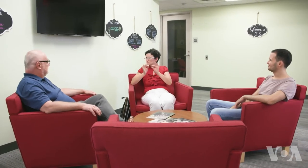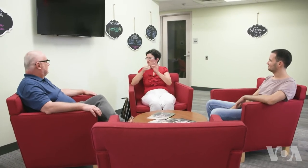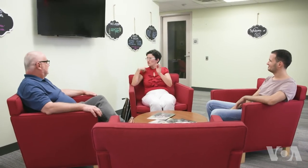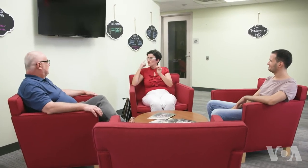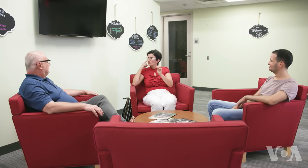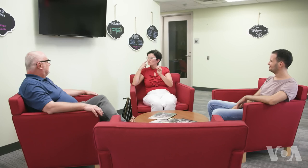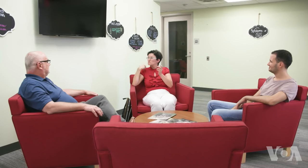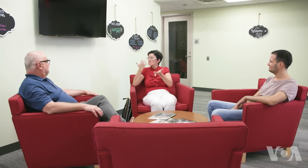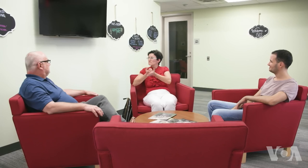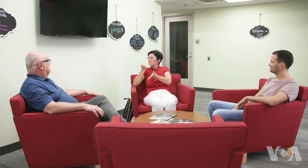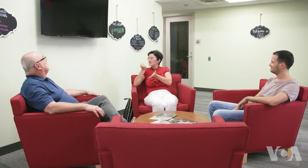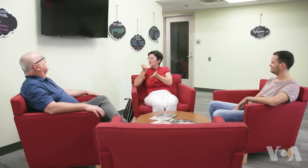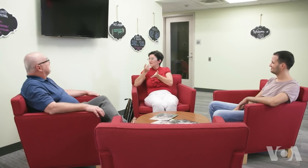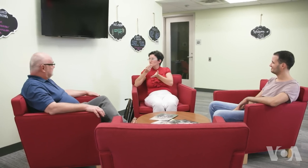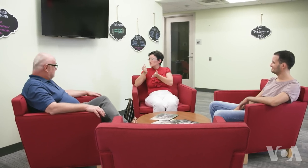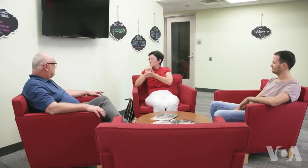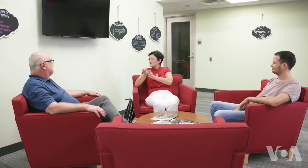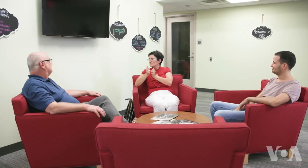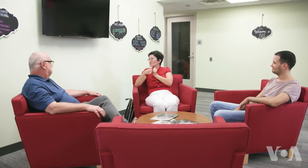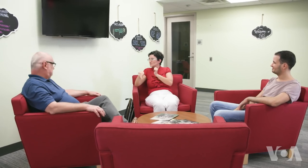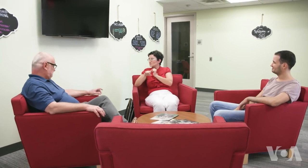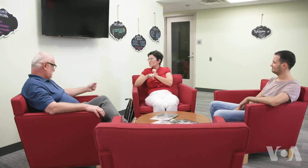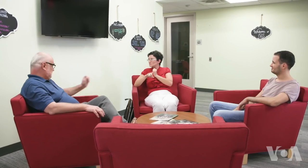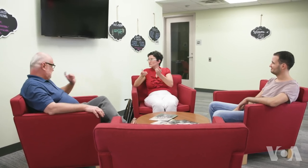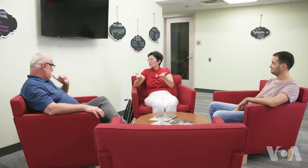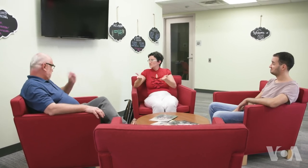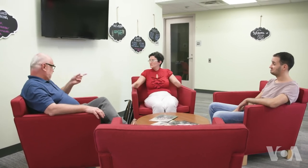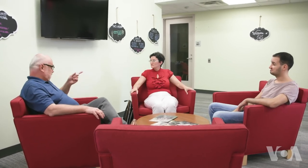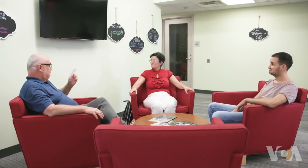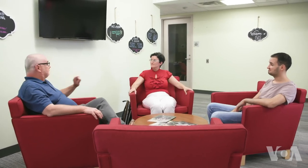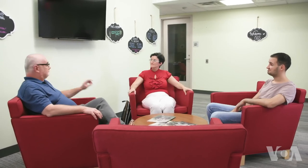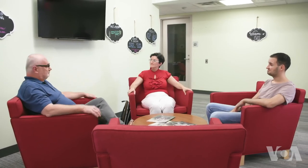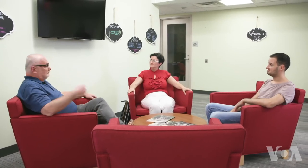I heard so much about this and want to take an opportunity to learn more about it. Sure.